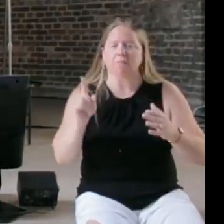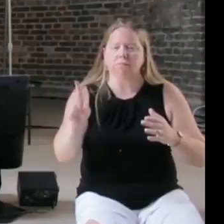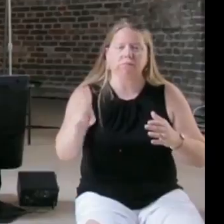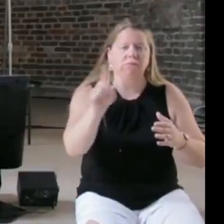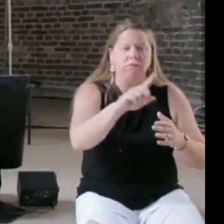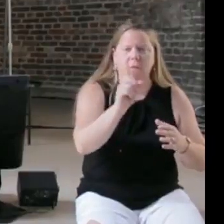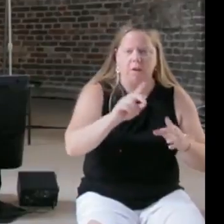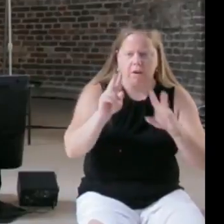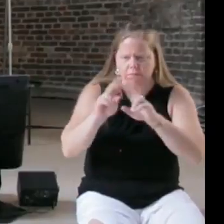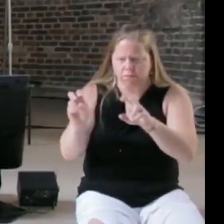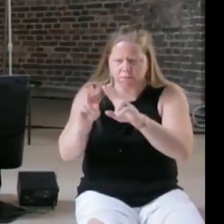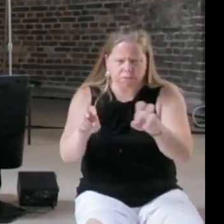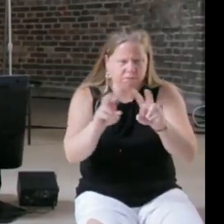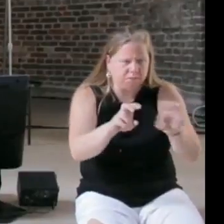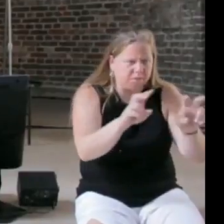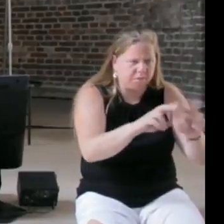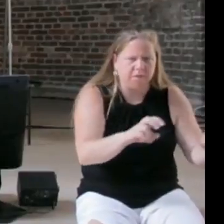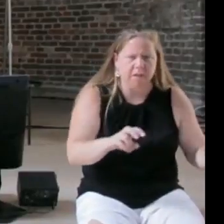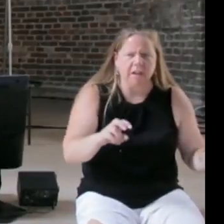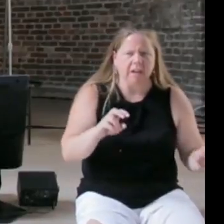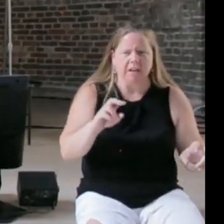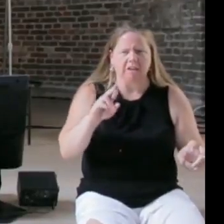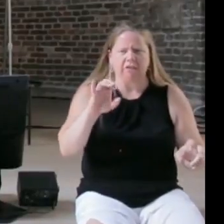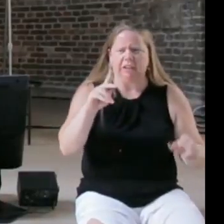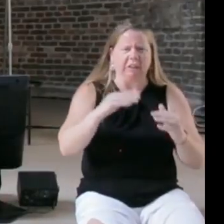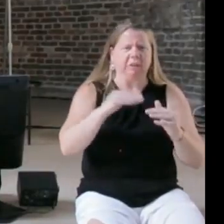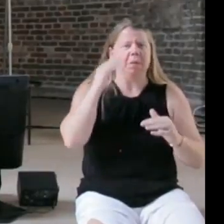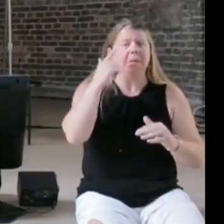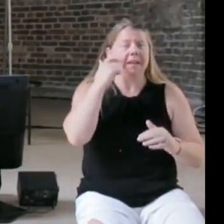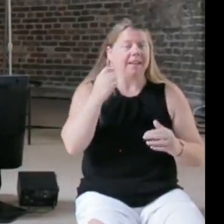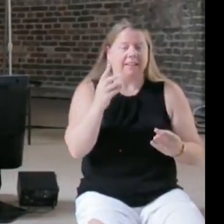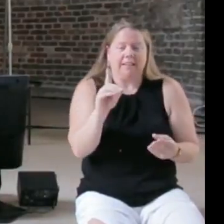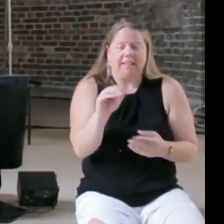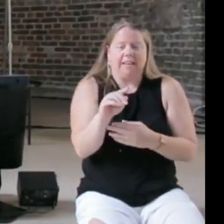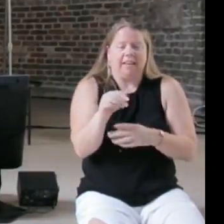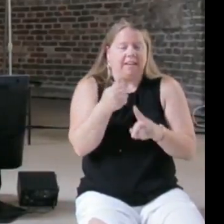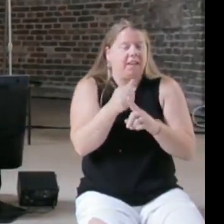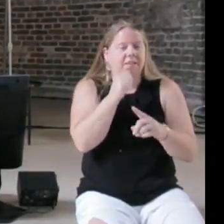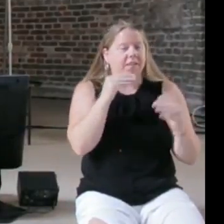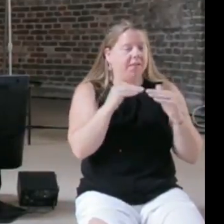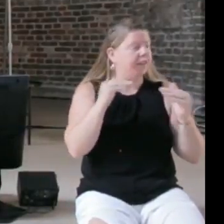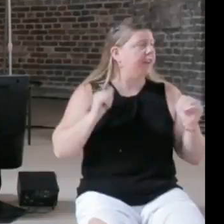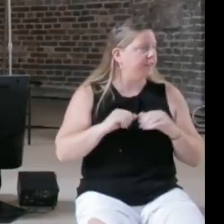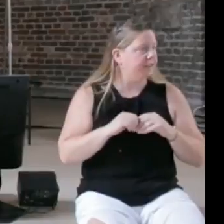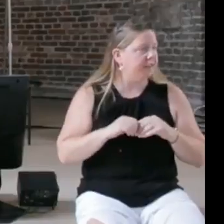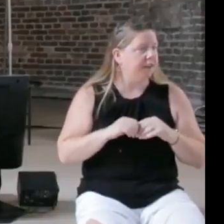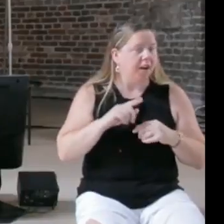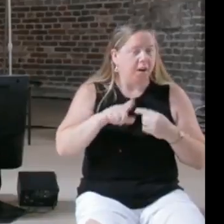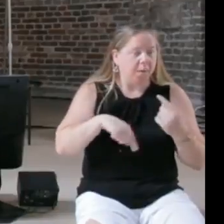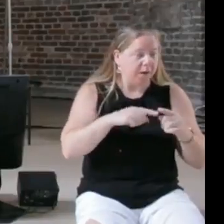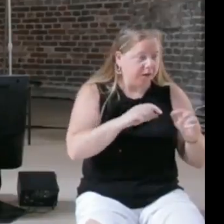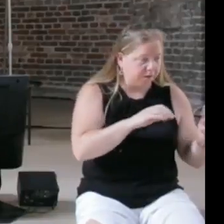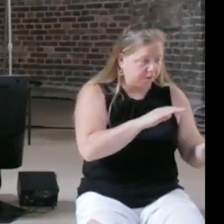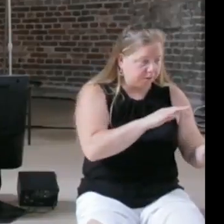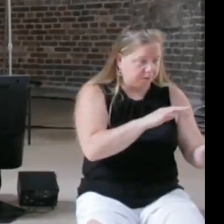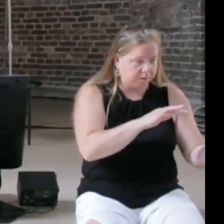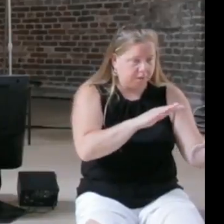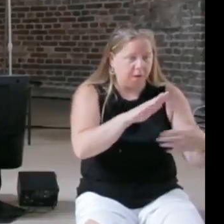won't be fair because the underlying data is unfair, because I think what happens when you look at all the American systems, you have data on poor people but you don't have